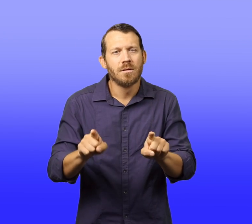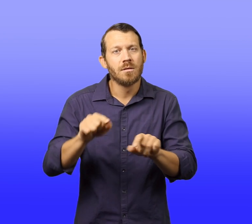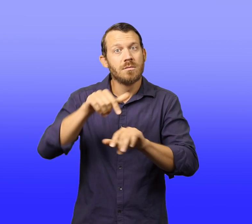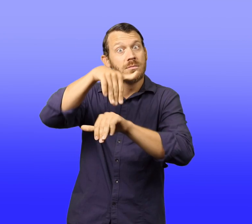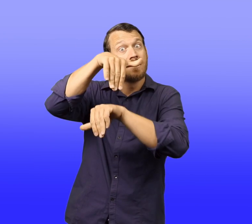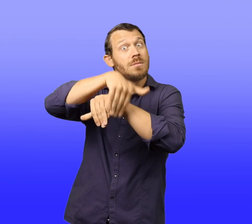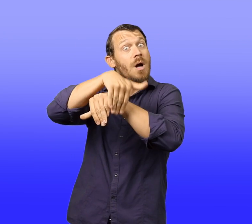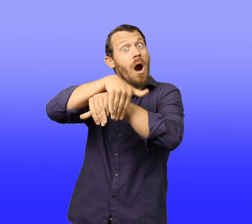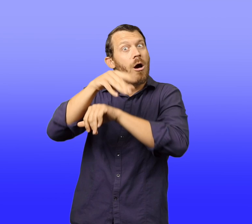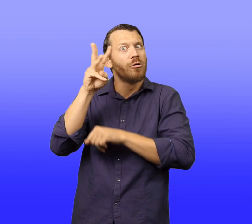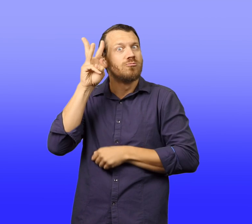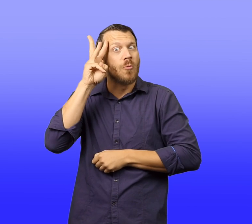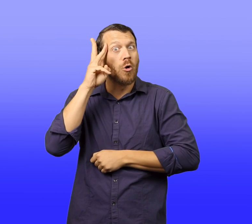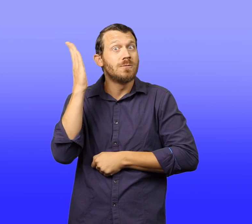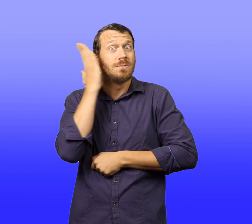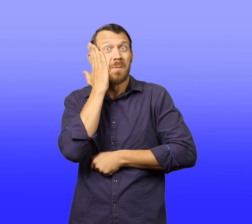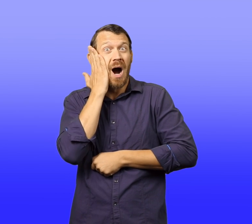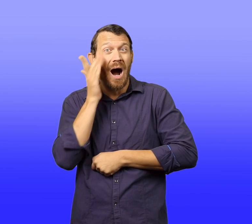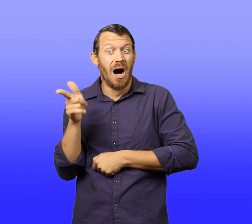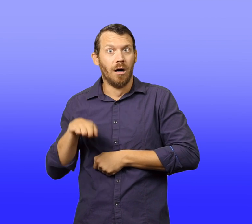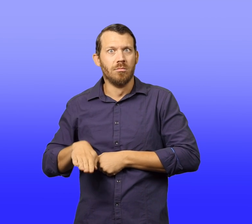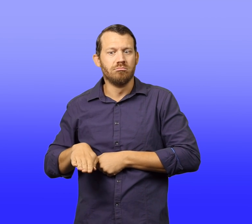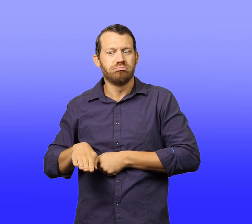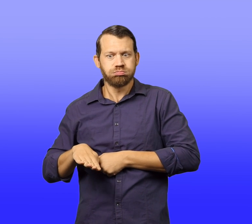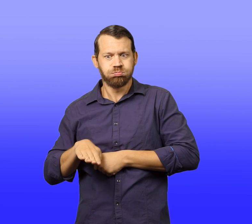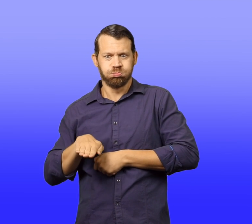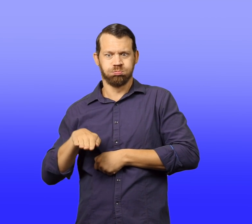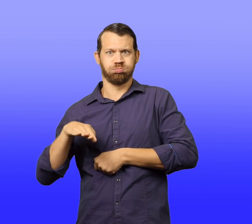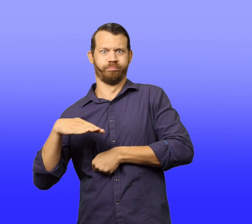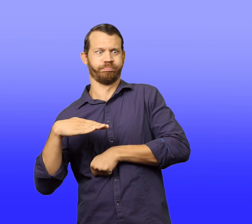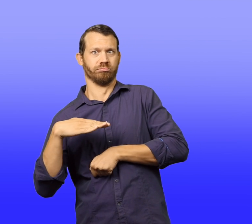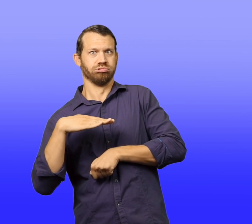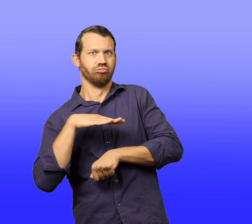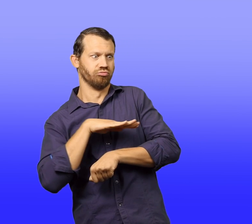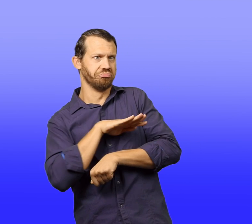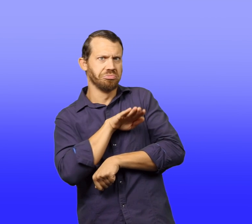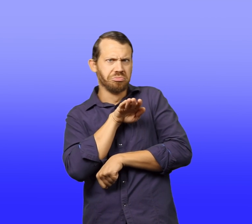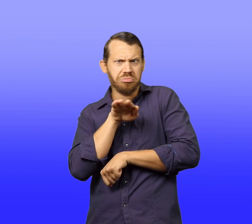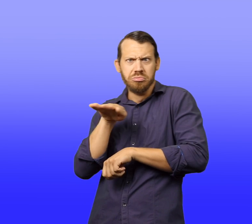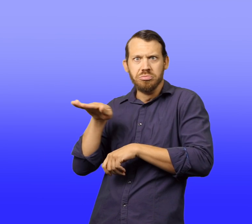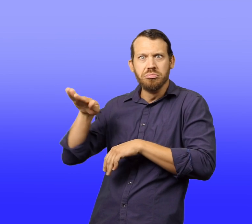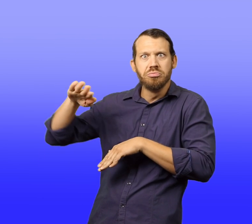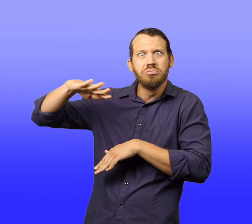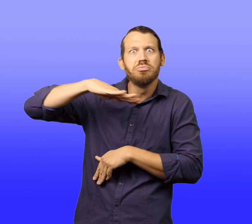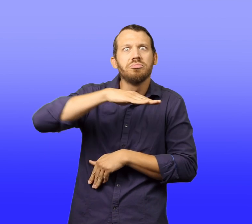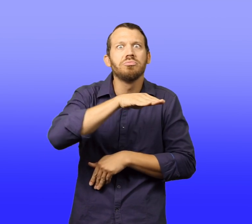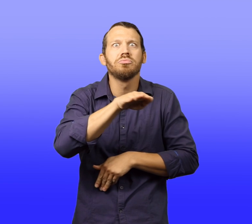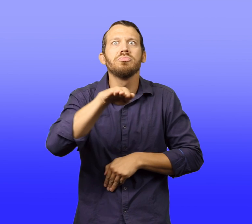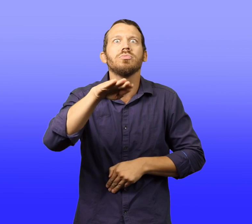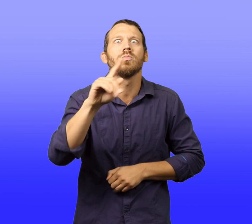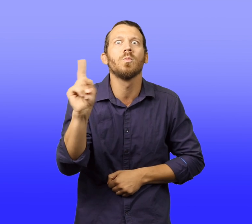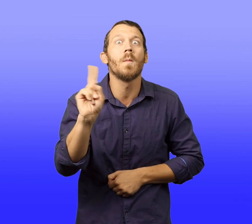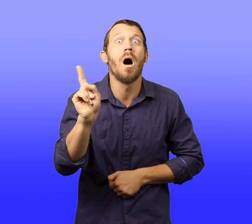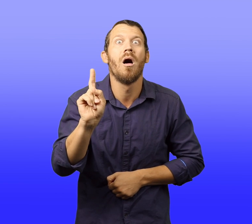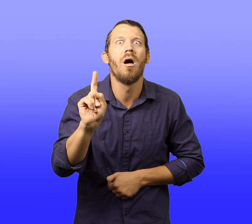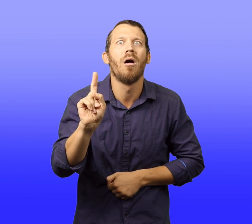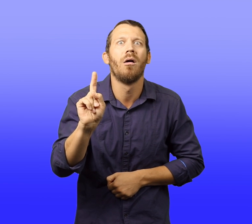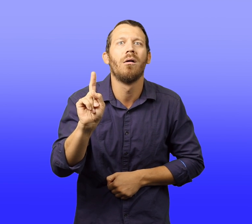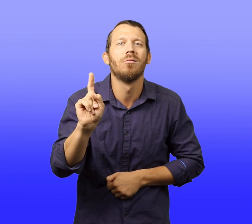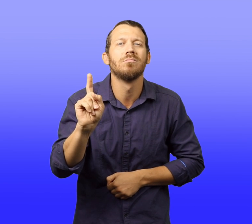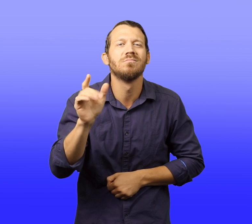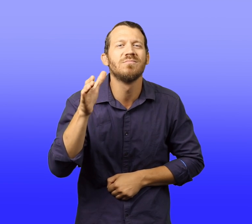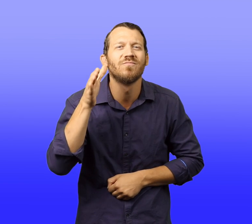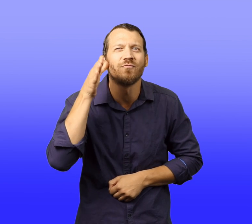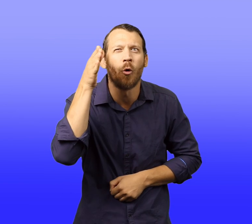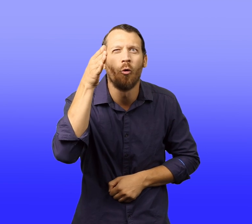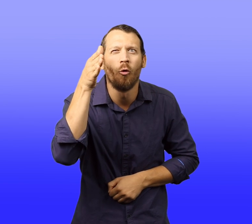That night, Walter's bed traveled to the future.